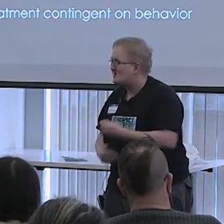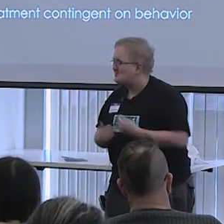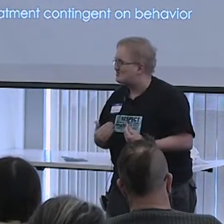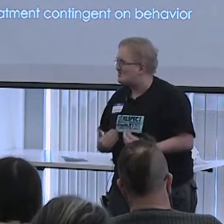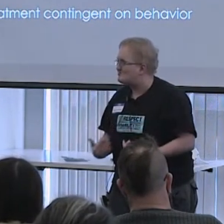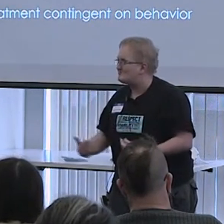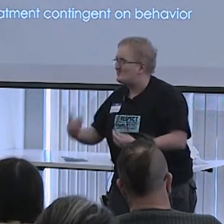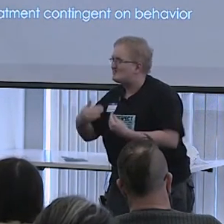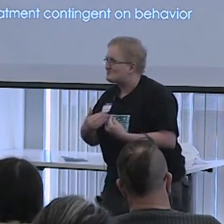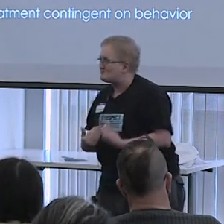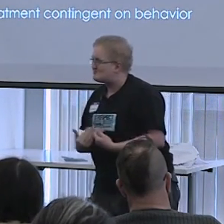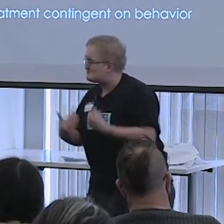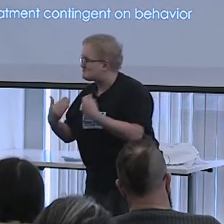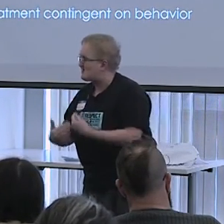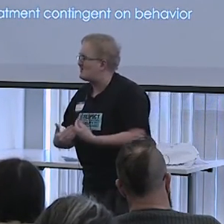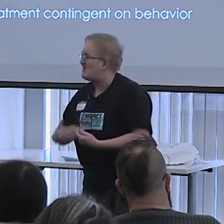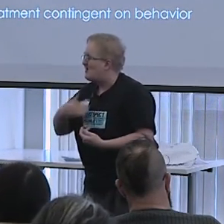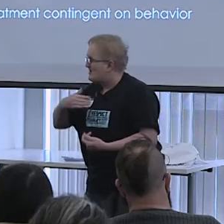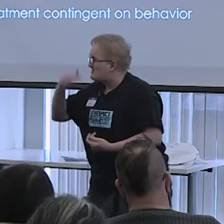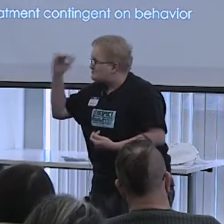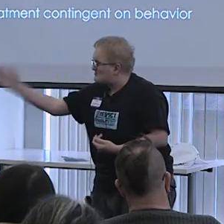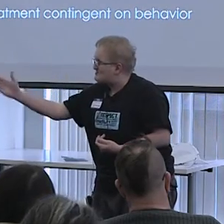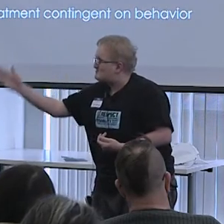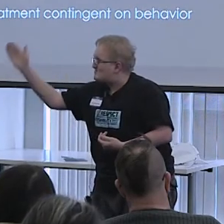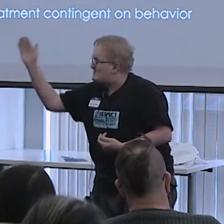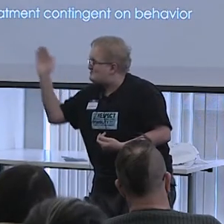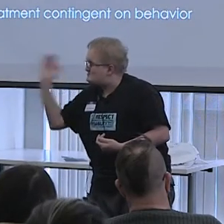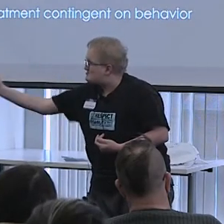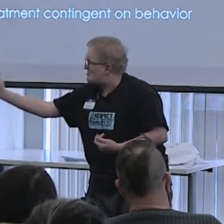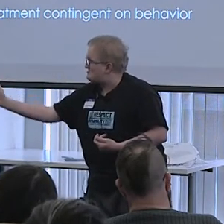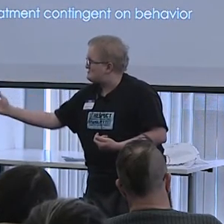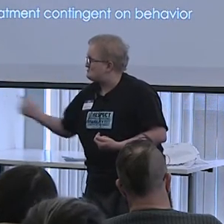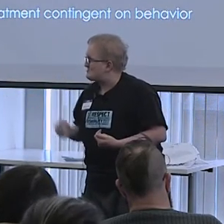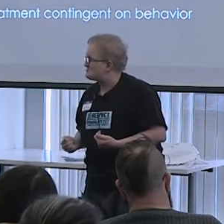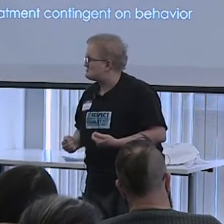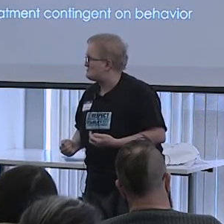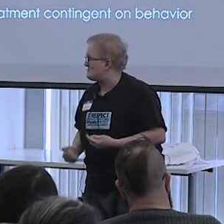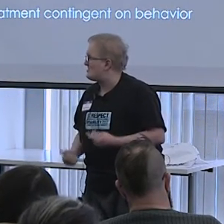but also being able to decide affirmatively that you do want to do things with your body